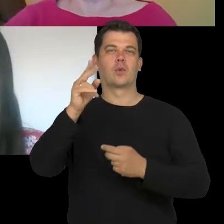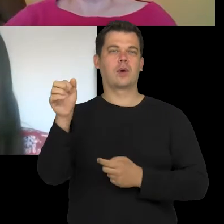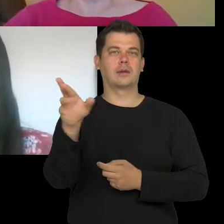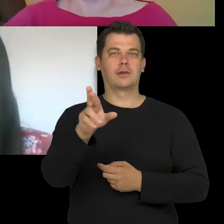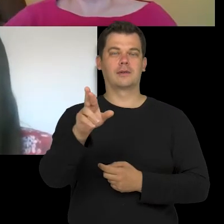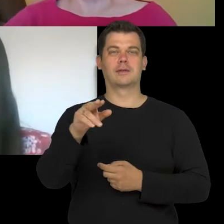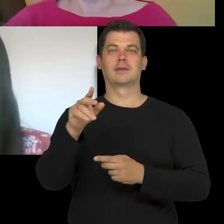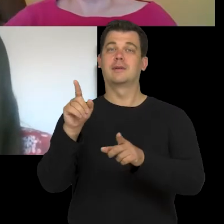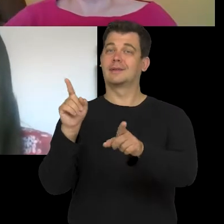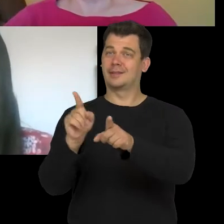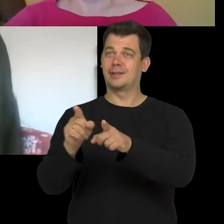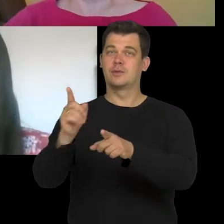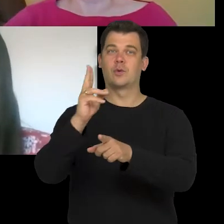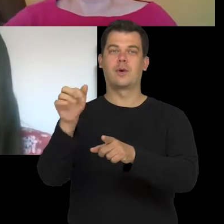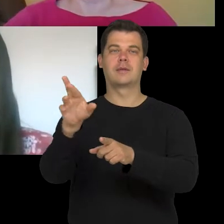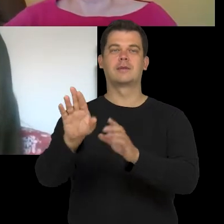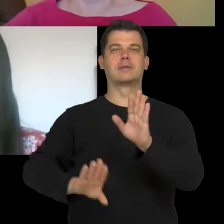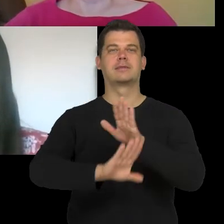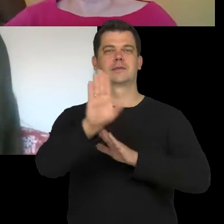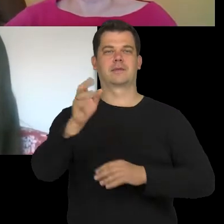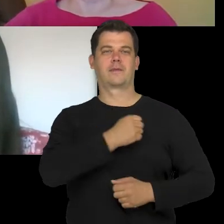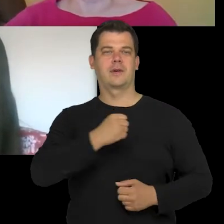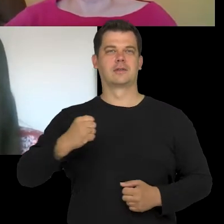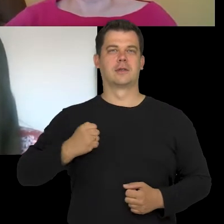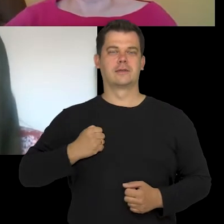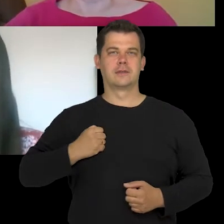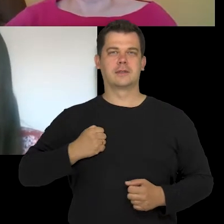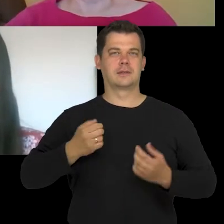and a curator of the exhibition in Warszawa Zachęcie